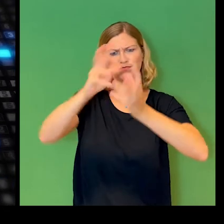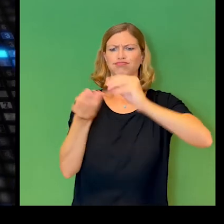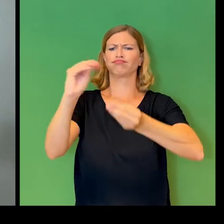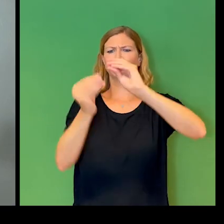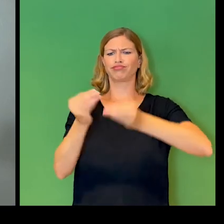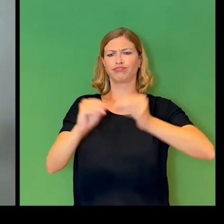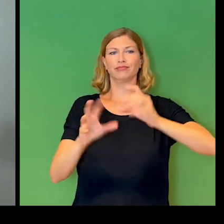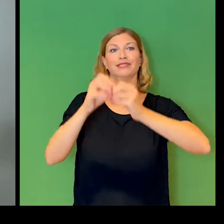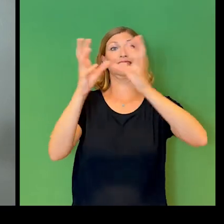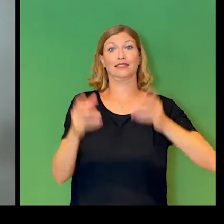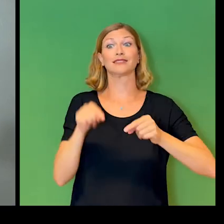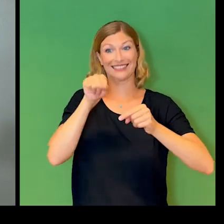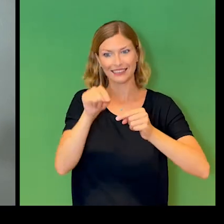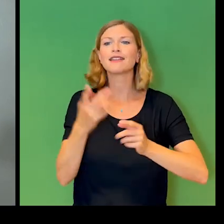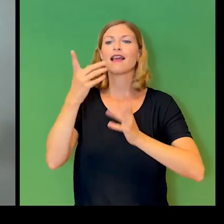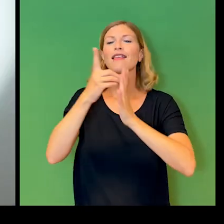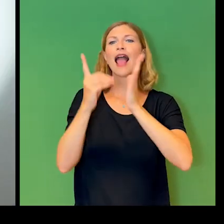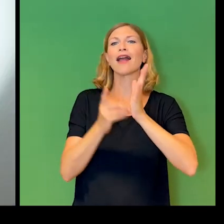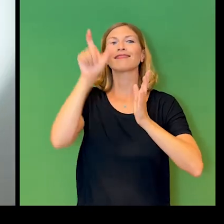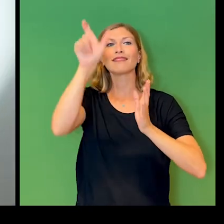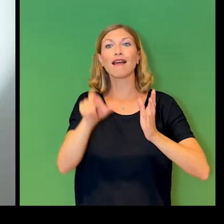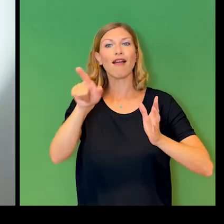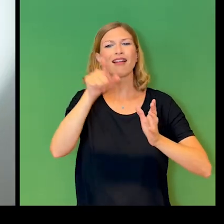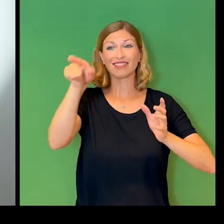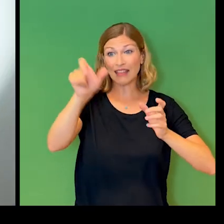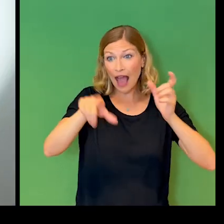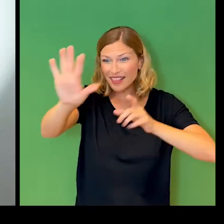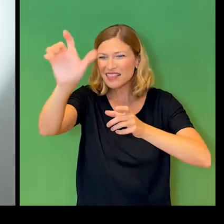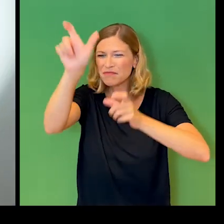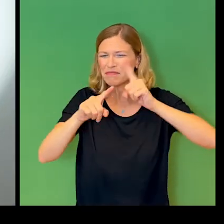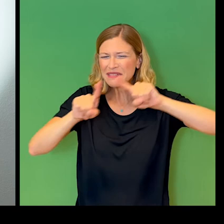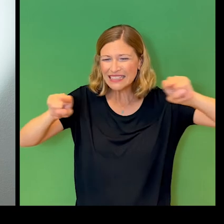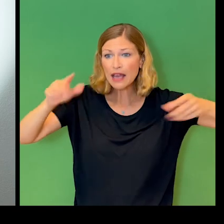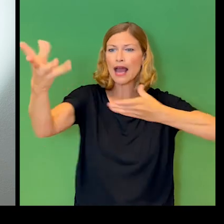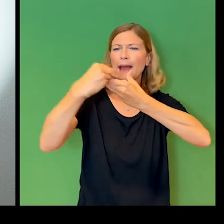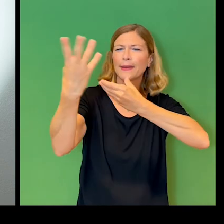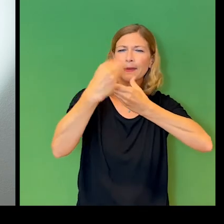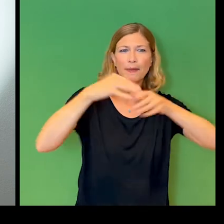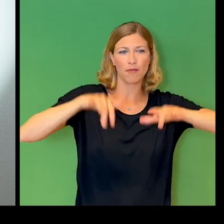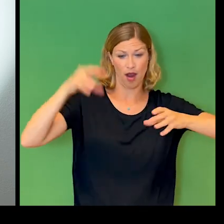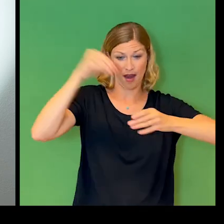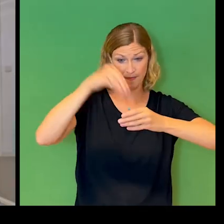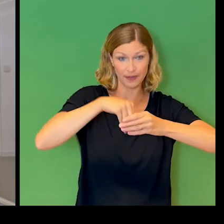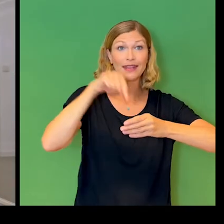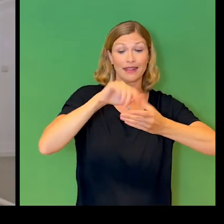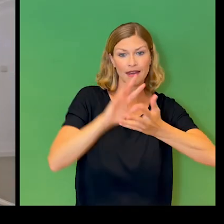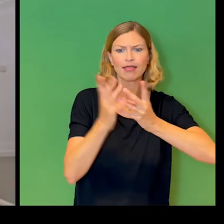by thinking about the mainstream, but there is a different approach where we start our design with the outliers.